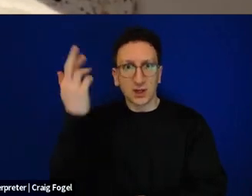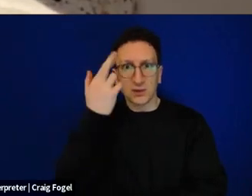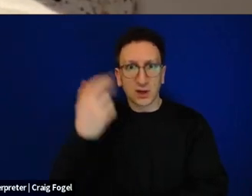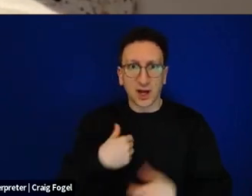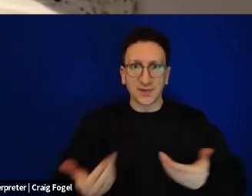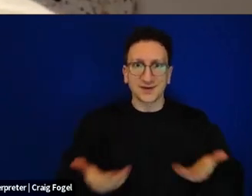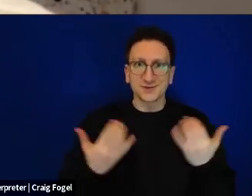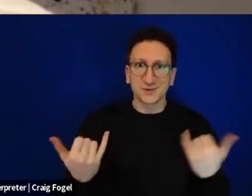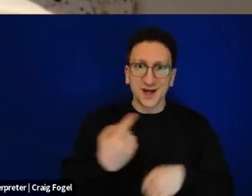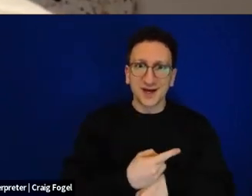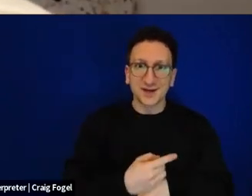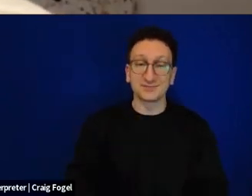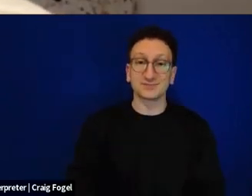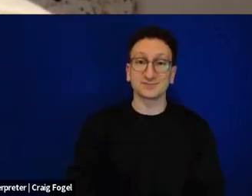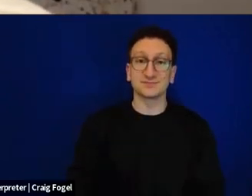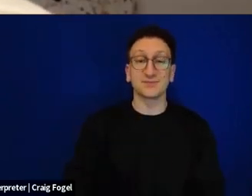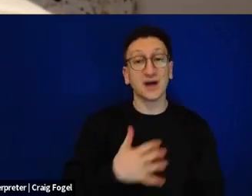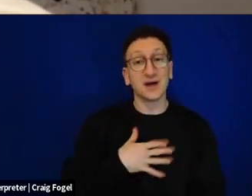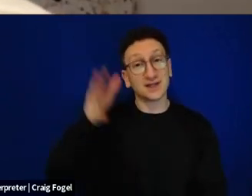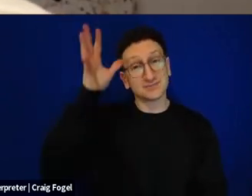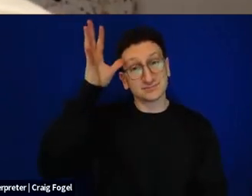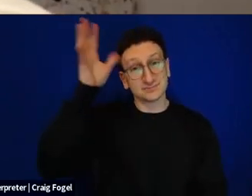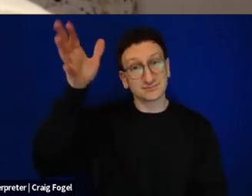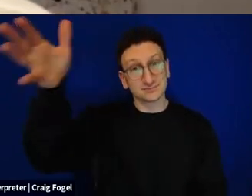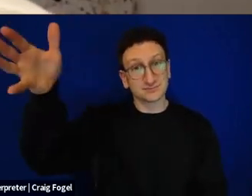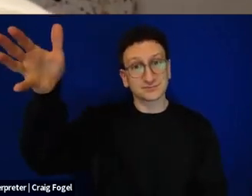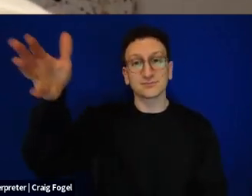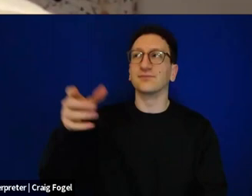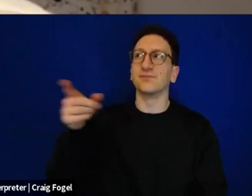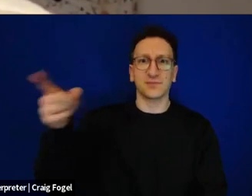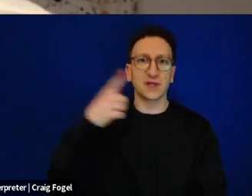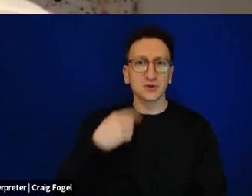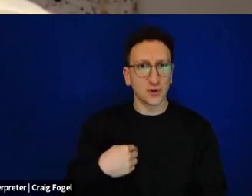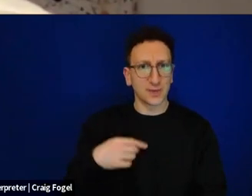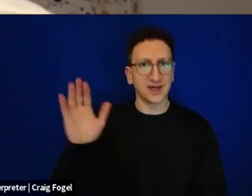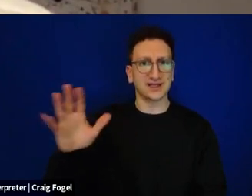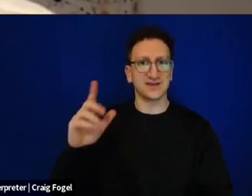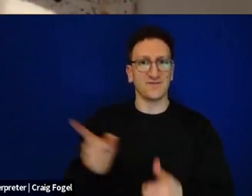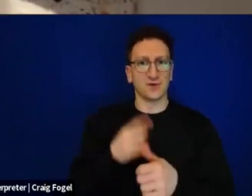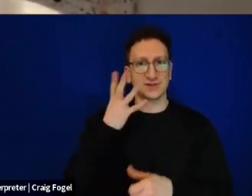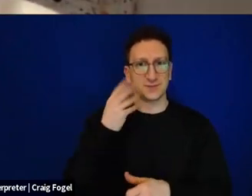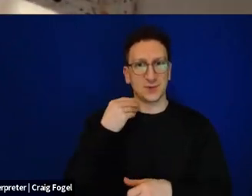My grandfather zichrono l'vracha Rabbi Moshe Sacks, telling the story of his first Seder in the land of Israel. It was 1948.